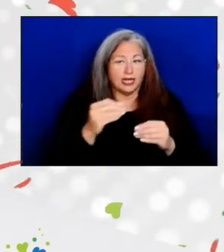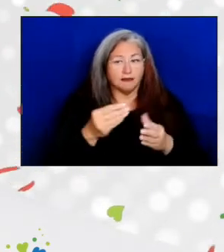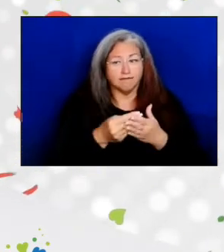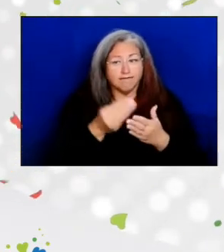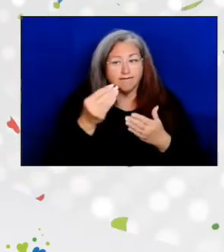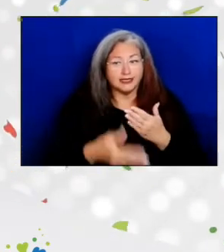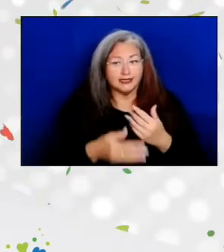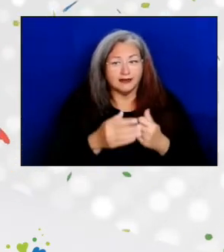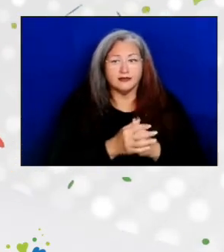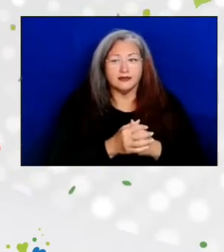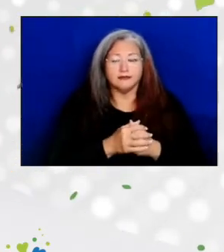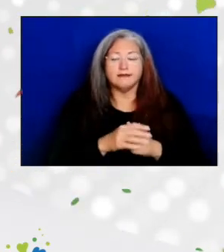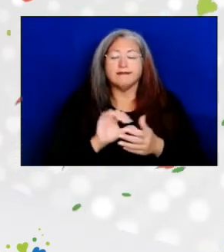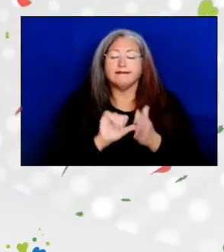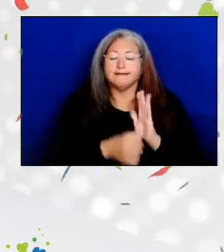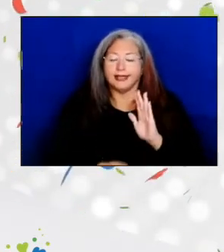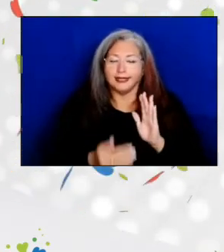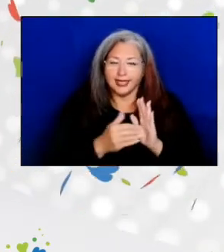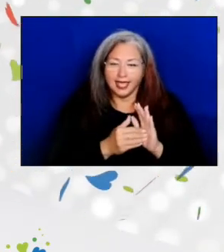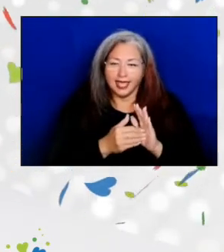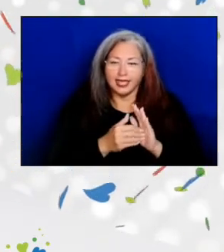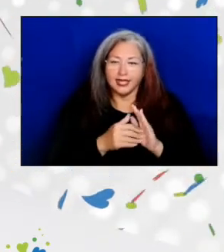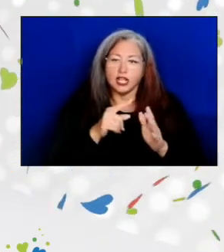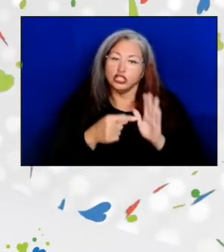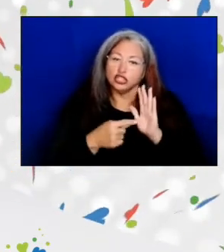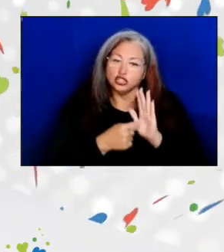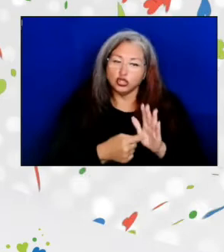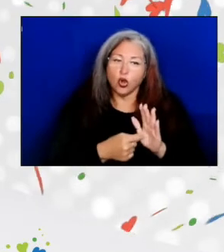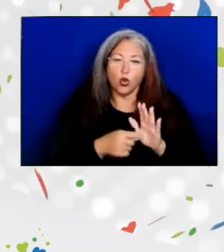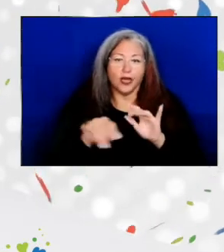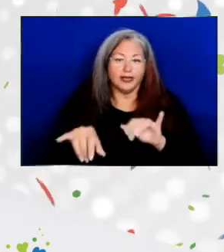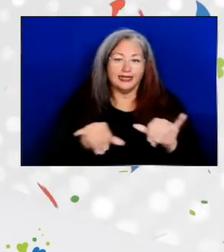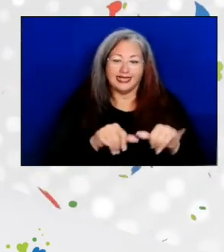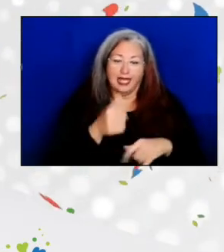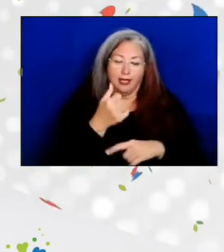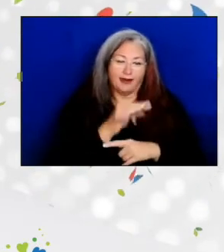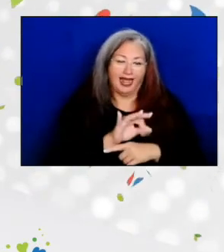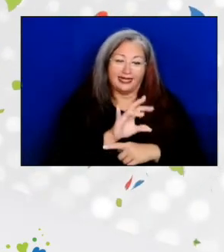But again, it indicated just like in 1972